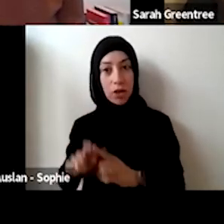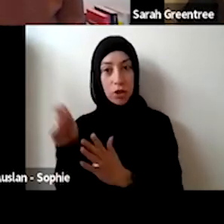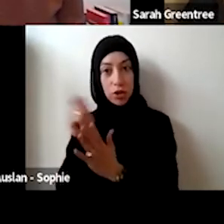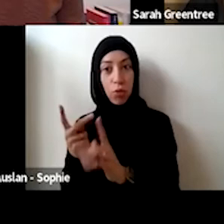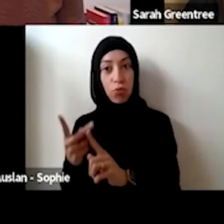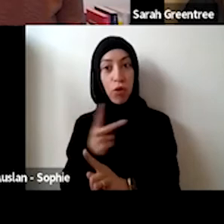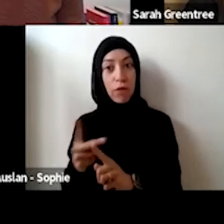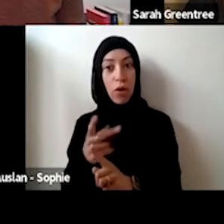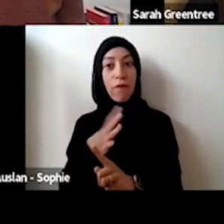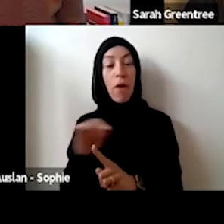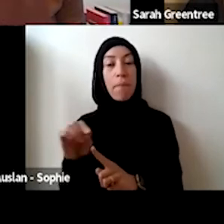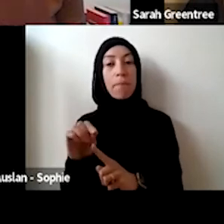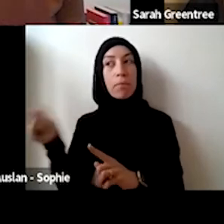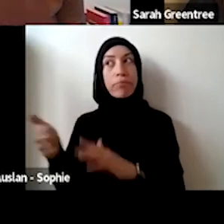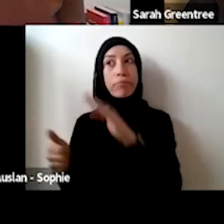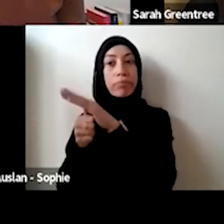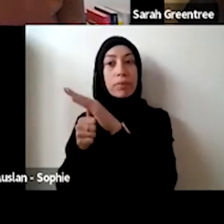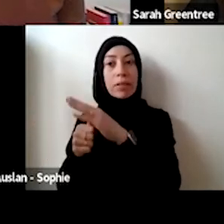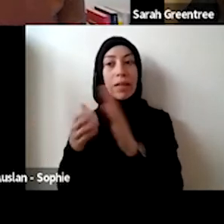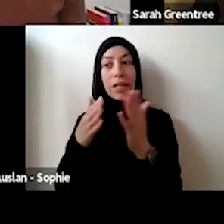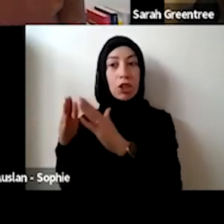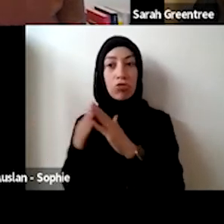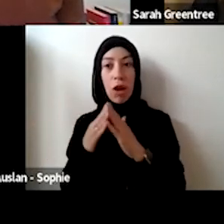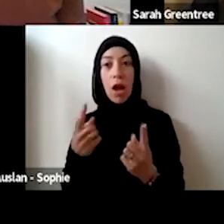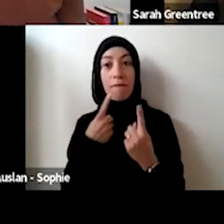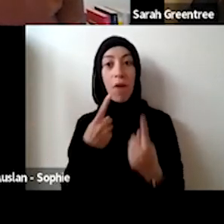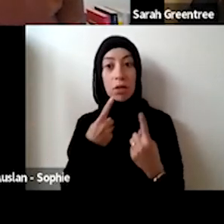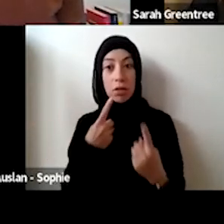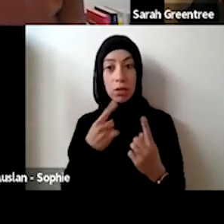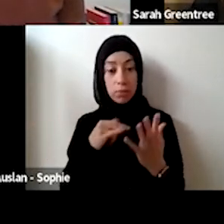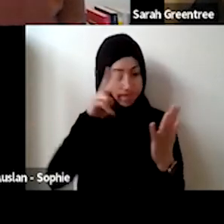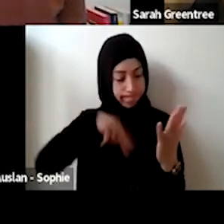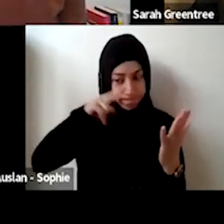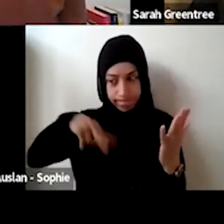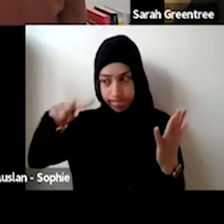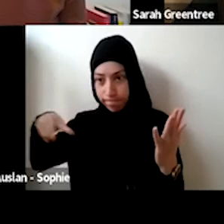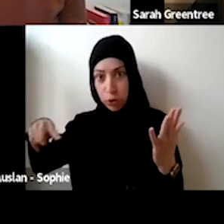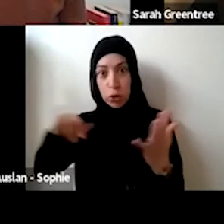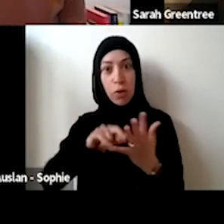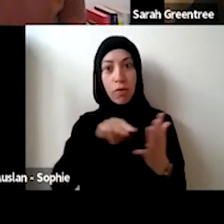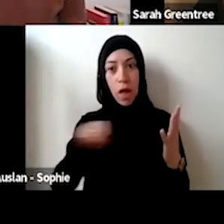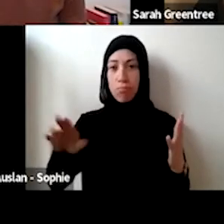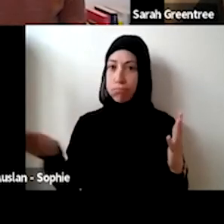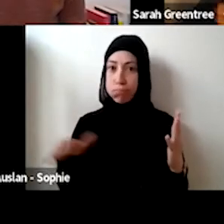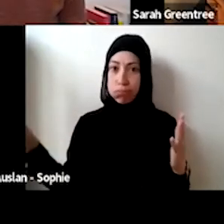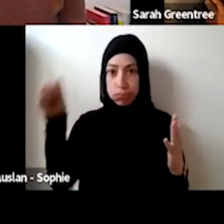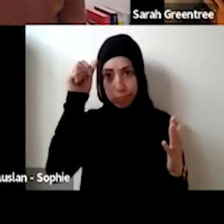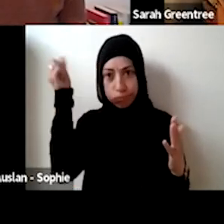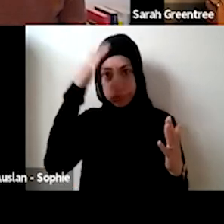Through the full application reviewed by industry advisors. So industry advisors are again experts in their field. Industry advisers are experts in their field,